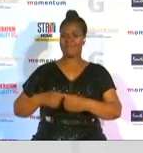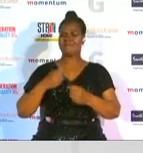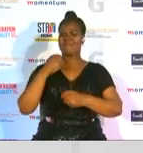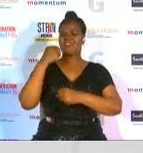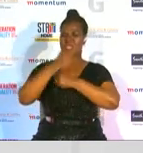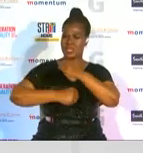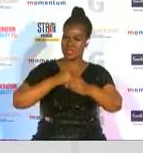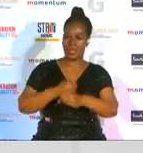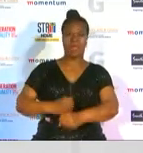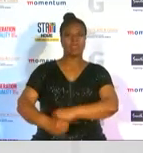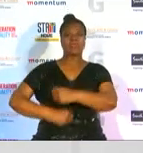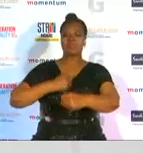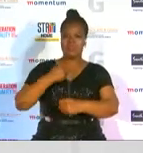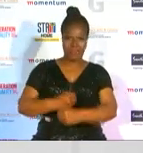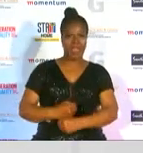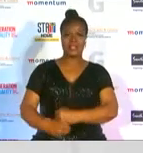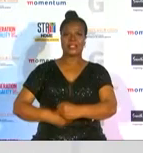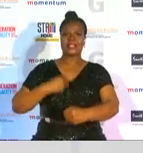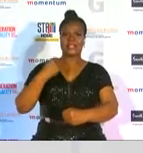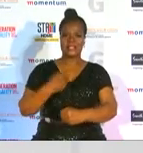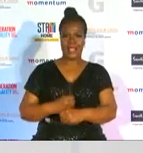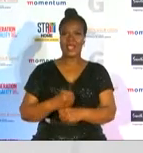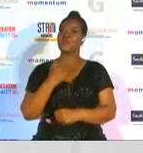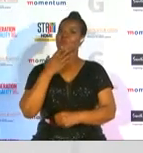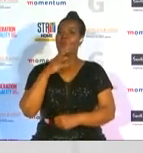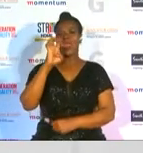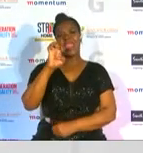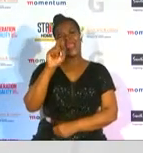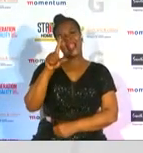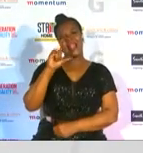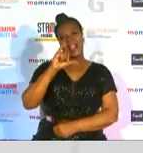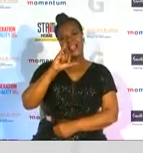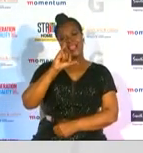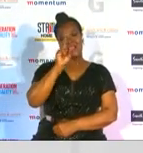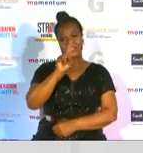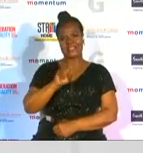and that is none other than elizabeth smith now to present this award tonight